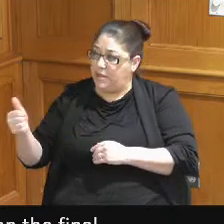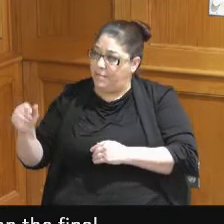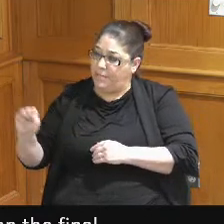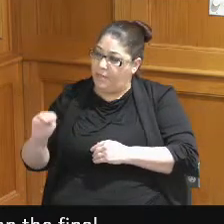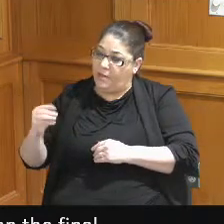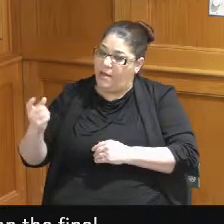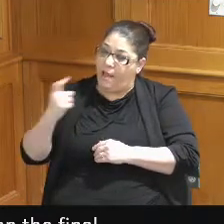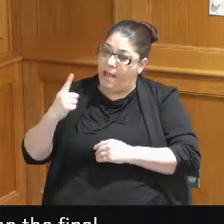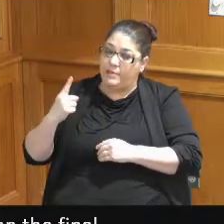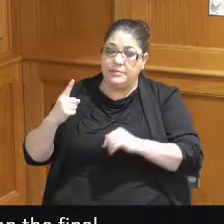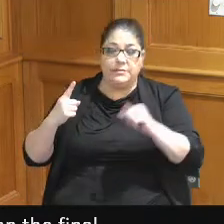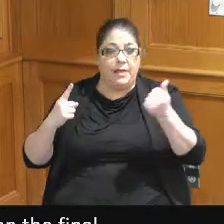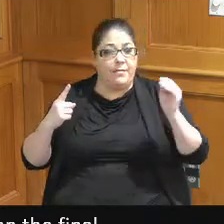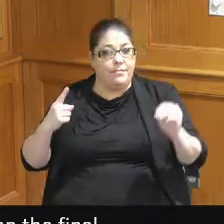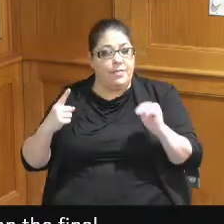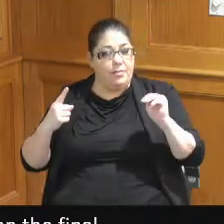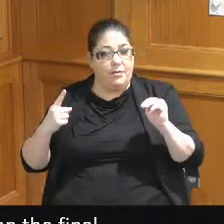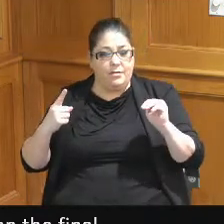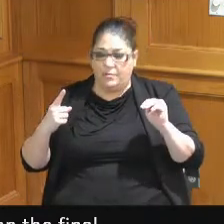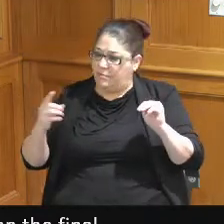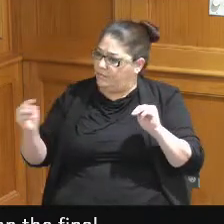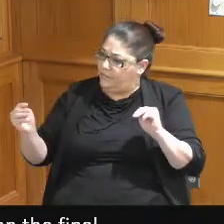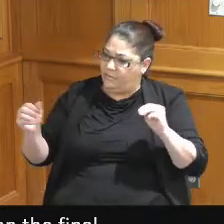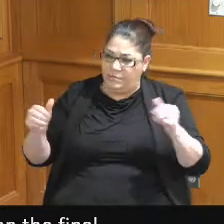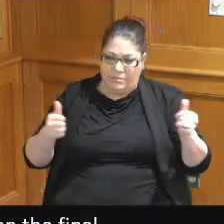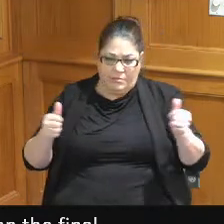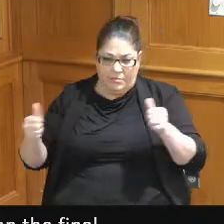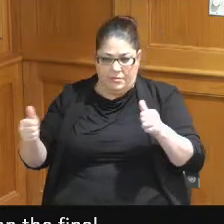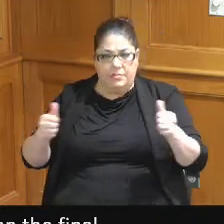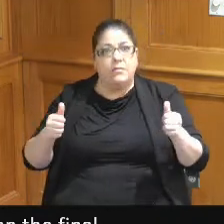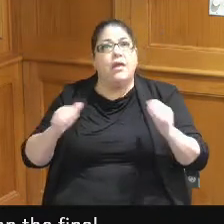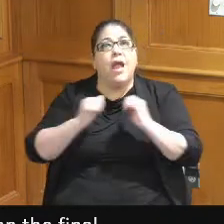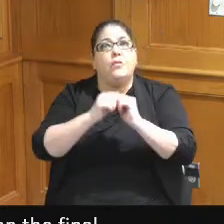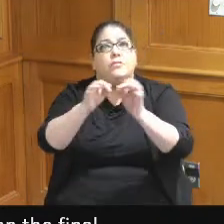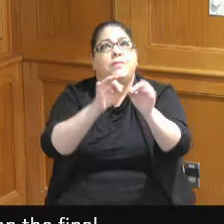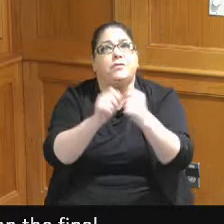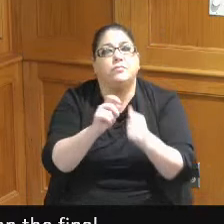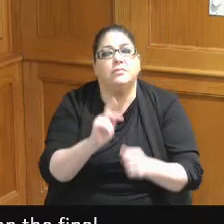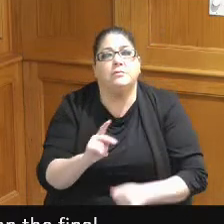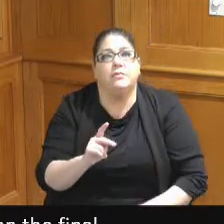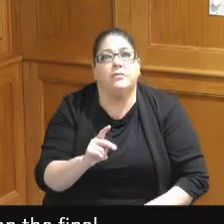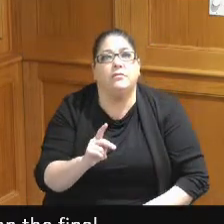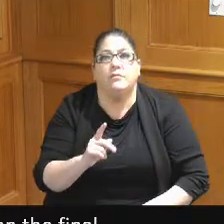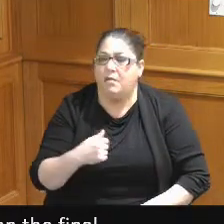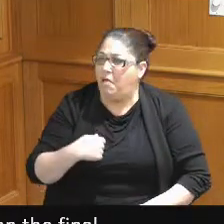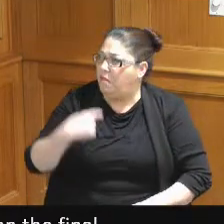it's hard to how do I explain that to the people out there that said I thought we were going to get